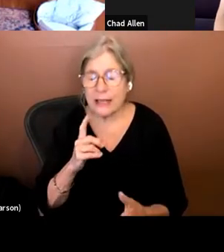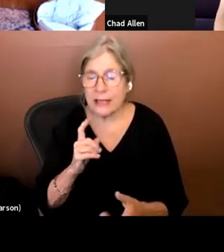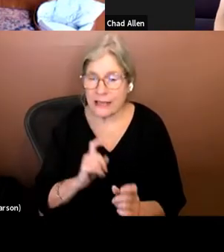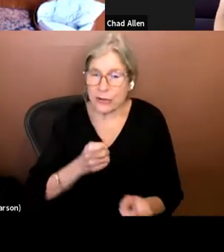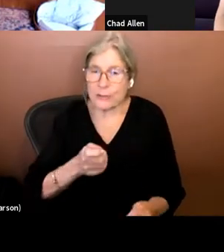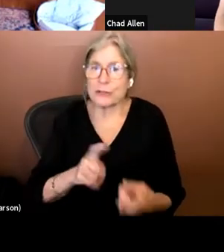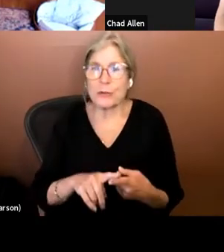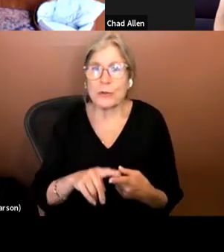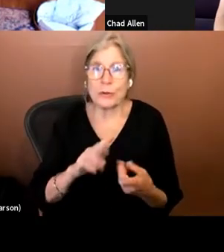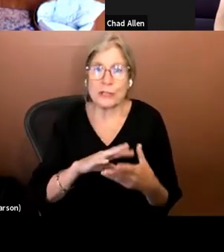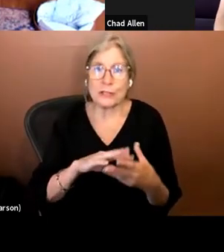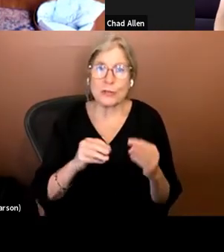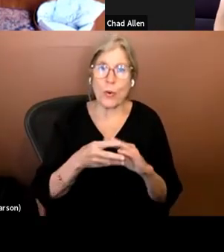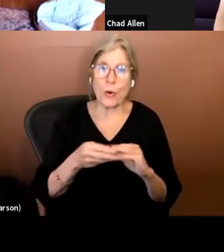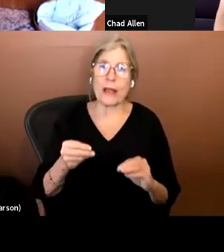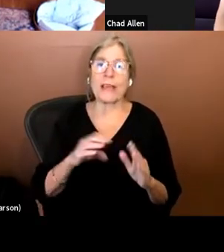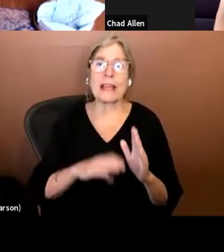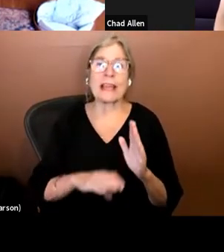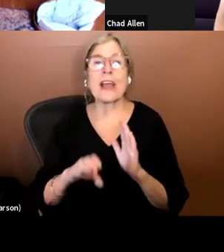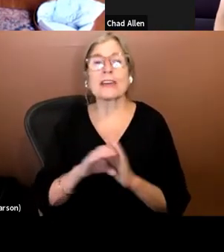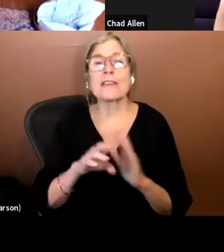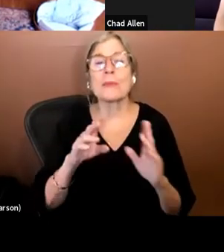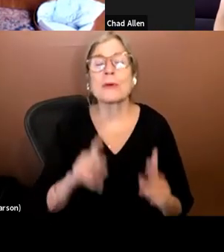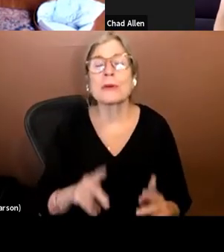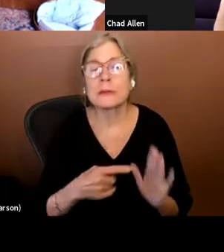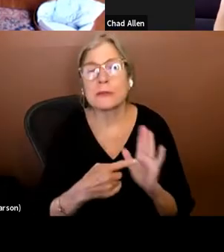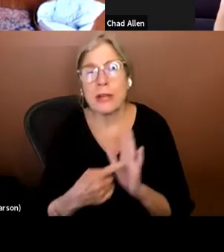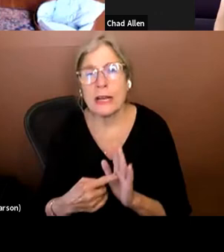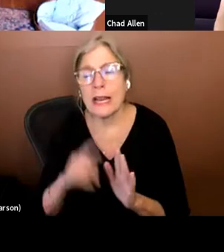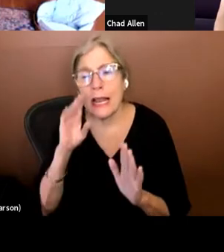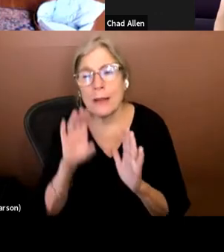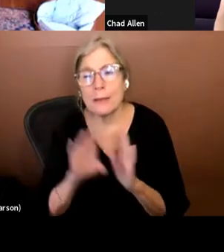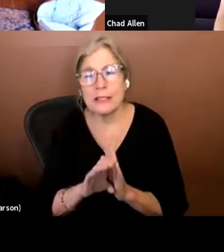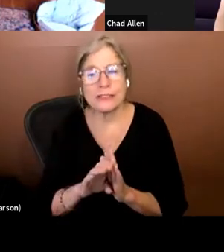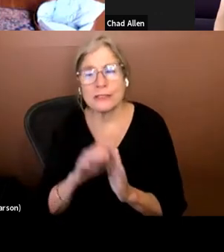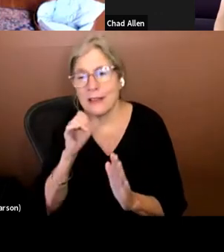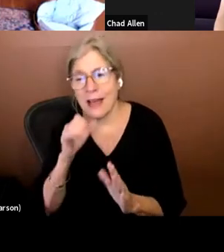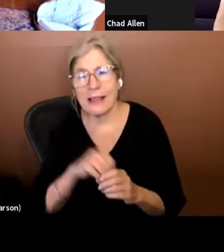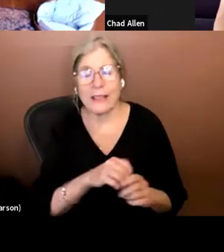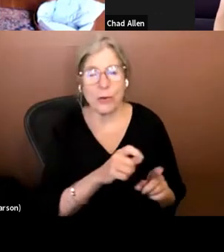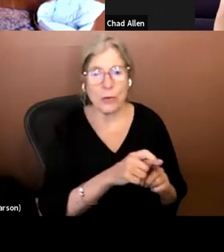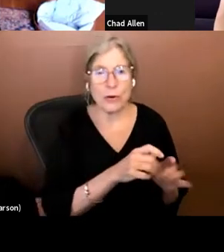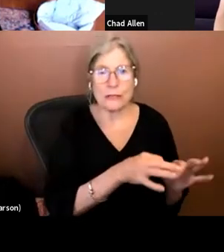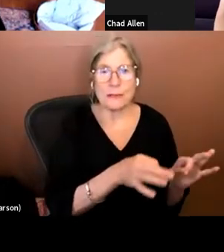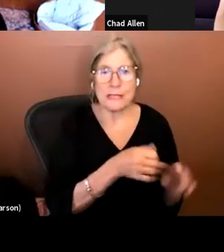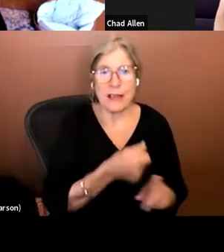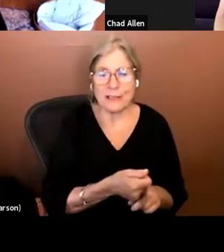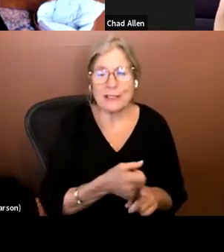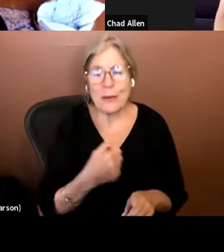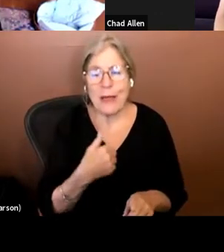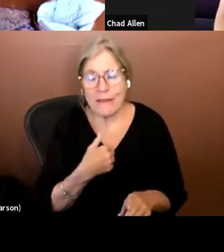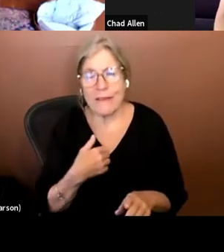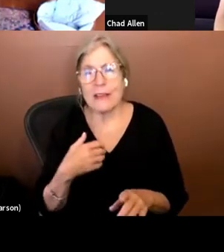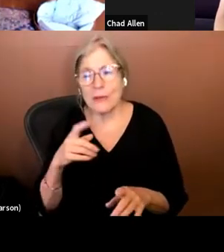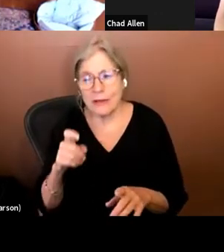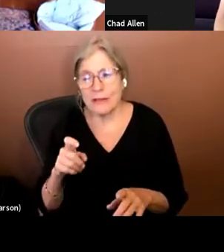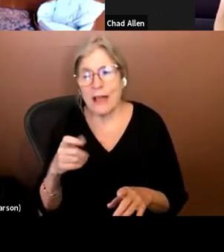of the person is portrayed in image rather than in word. And to have that describe d is super